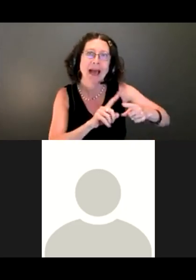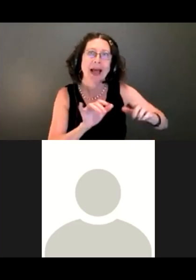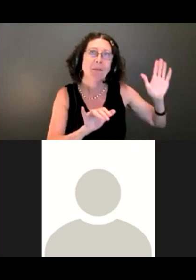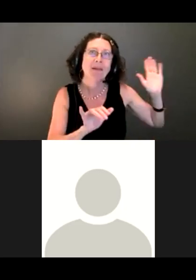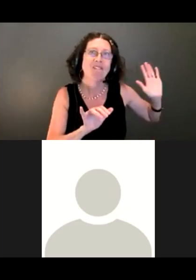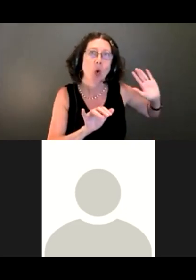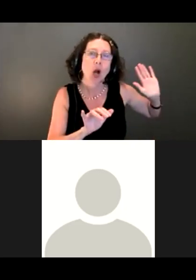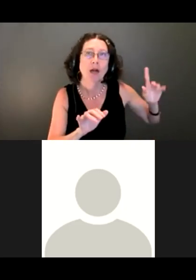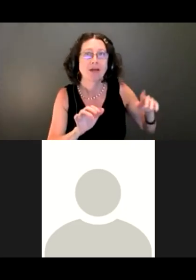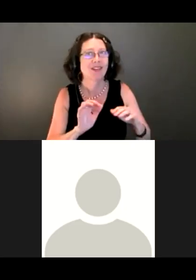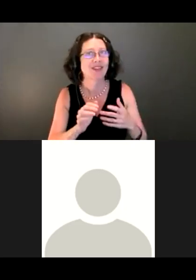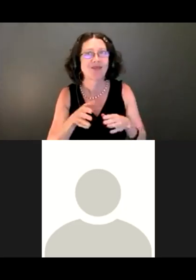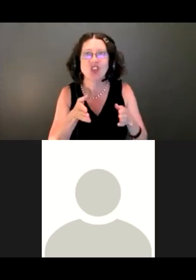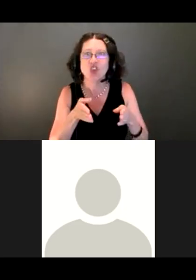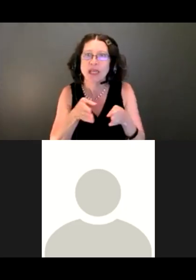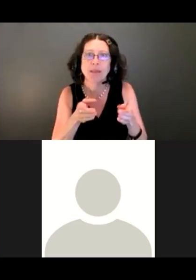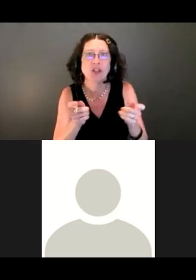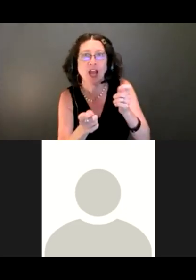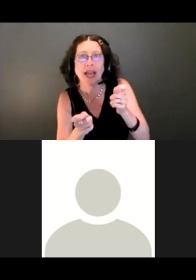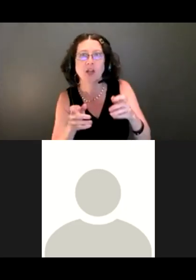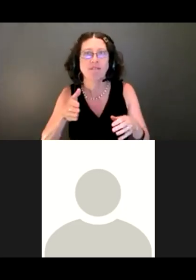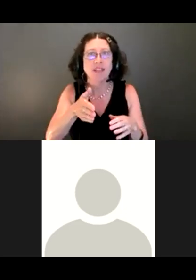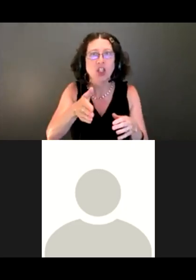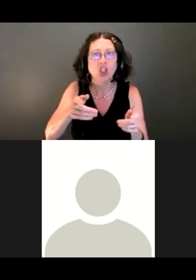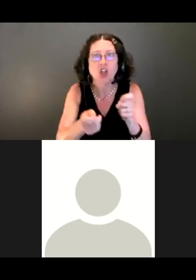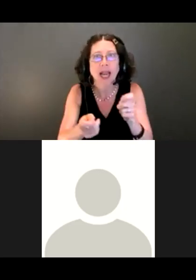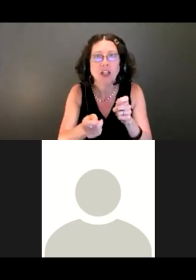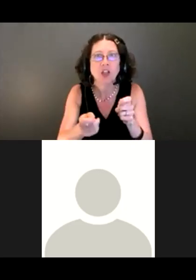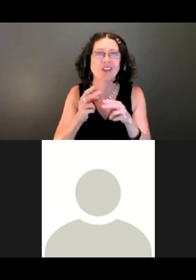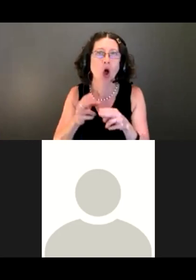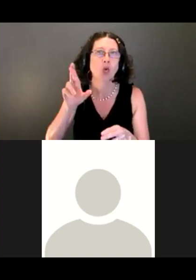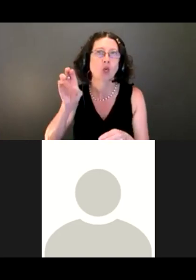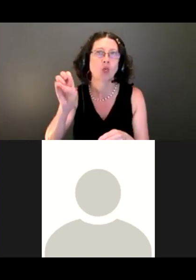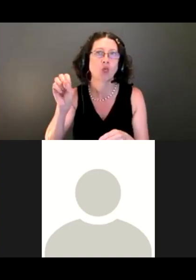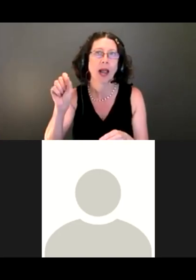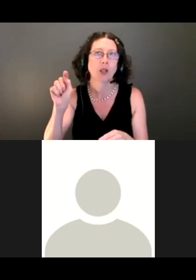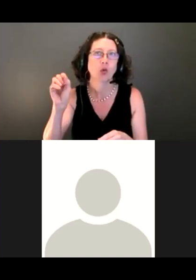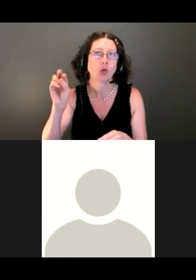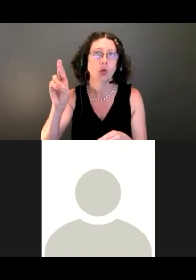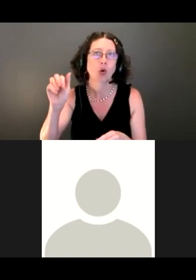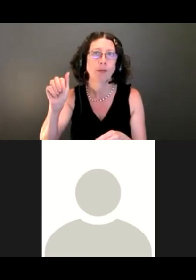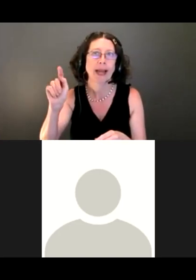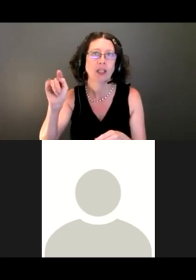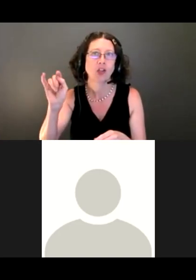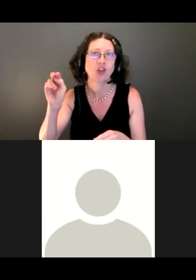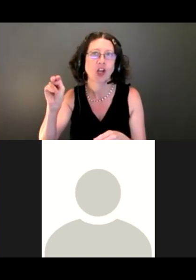So I think we can share a lot of that, and it's also a good opportunity for us to do some water quality messaging there. We all affect waterways.